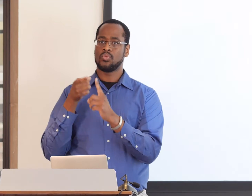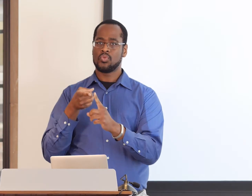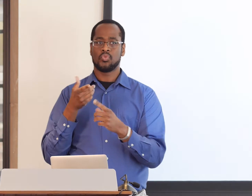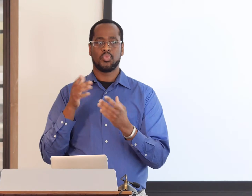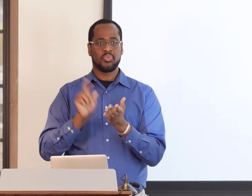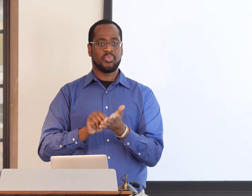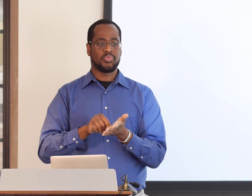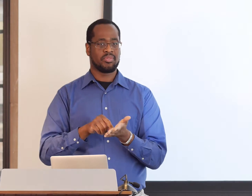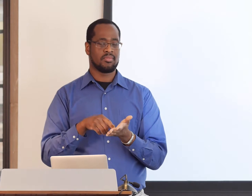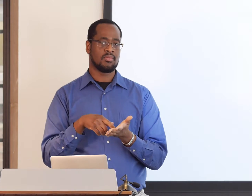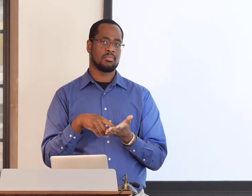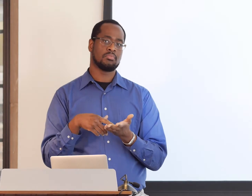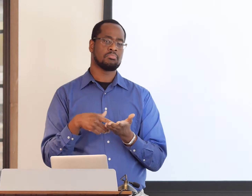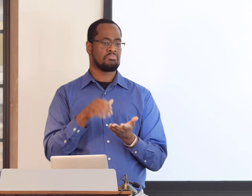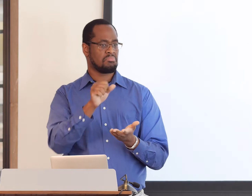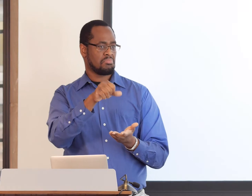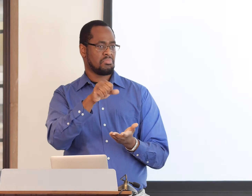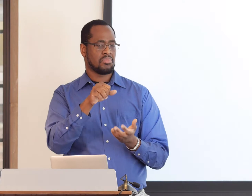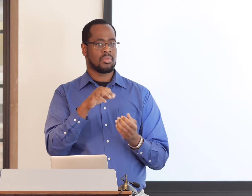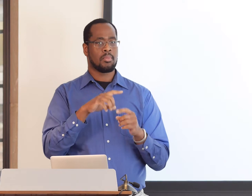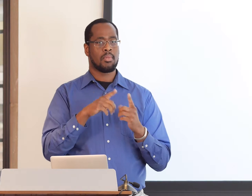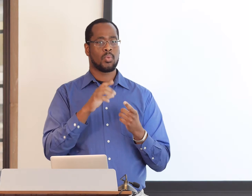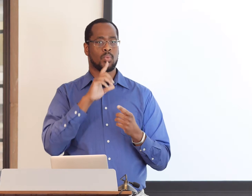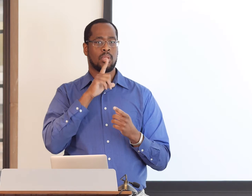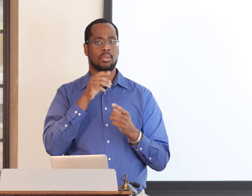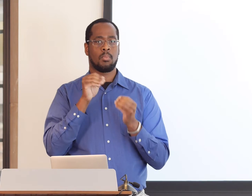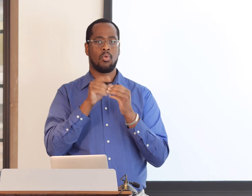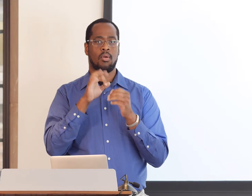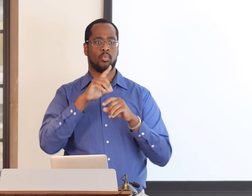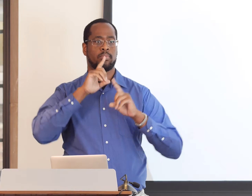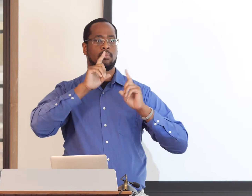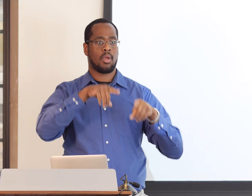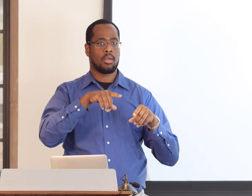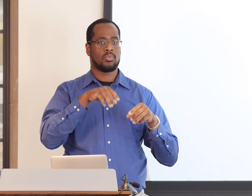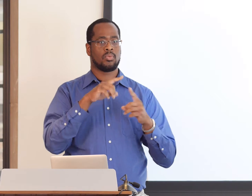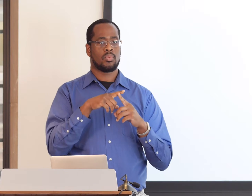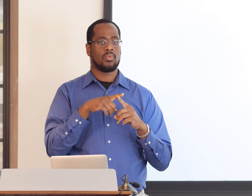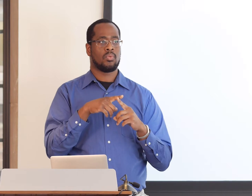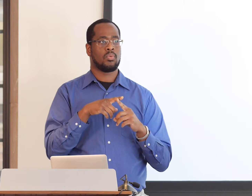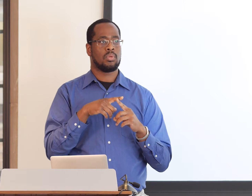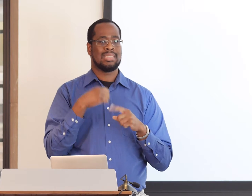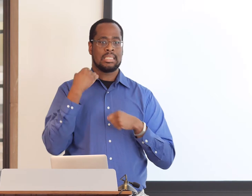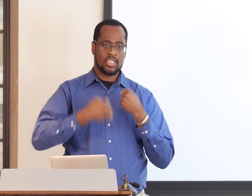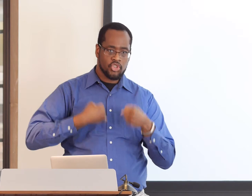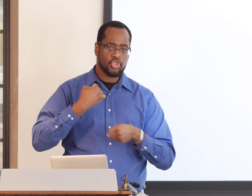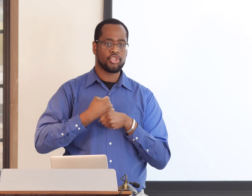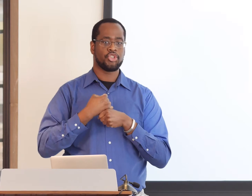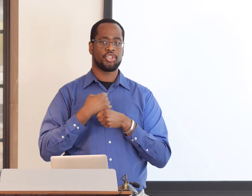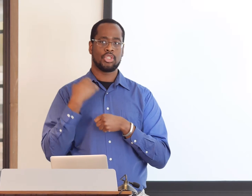and the reason this book was published was not just to talk about Black Deaf ASL and Black Deaf culture,